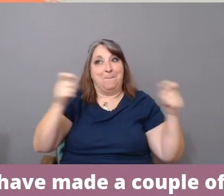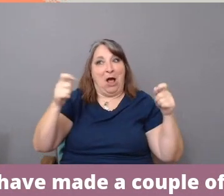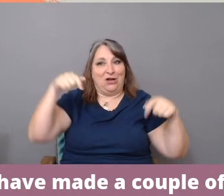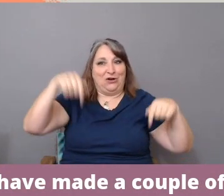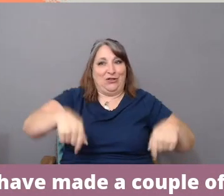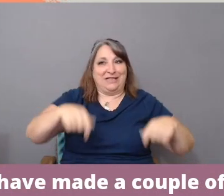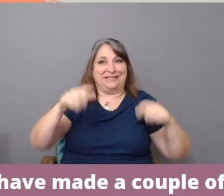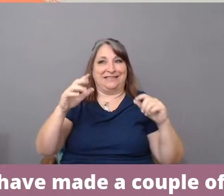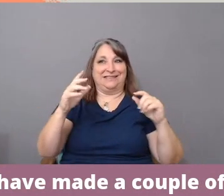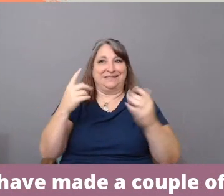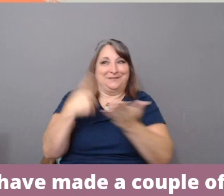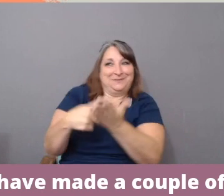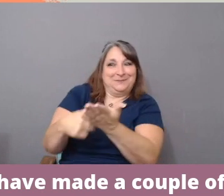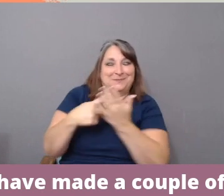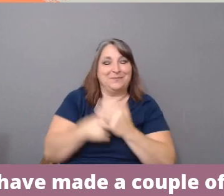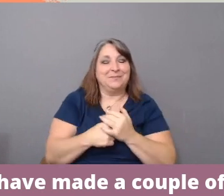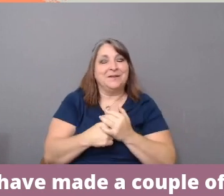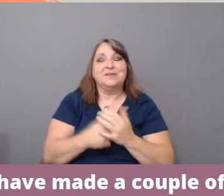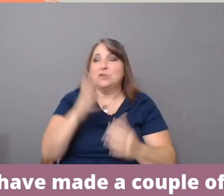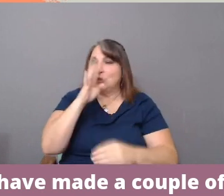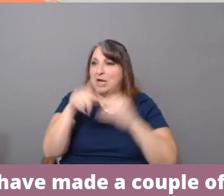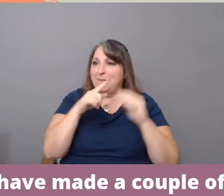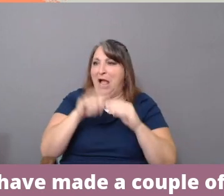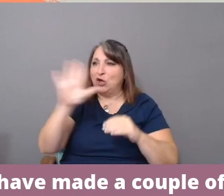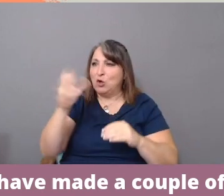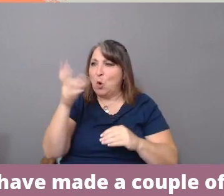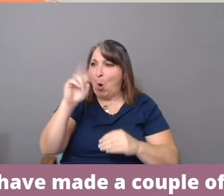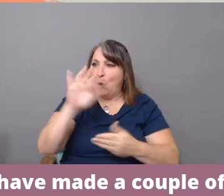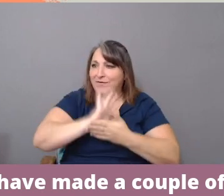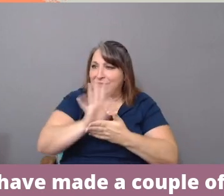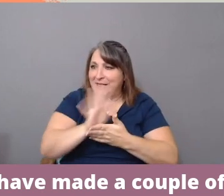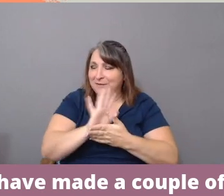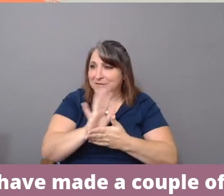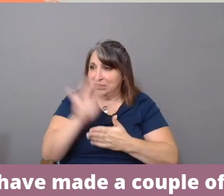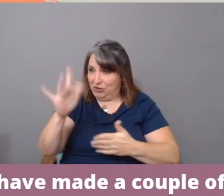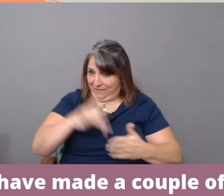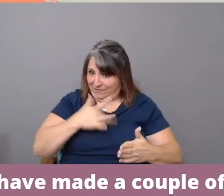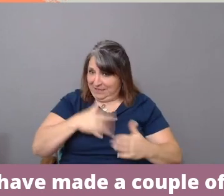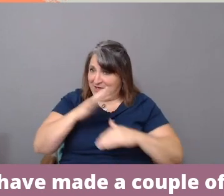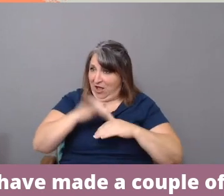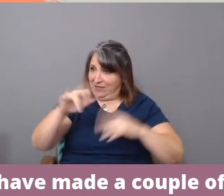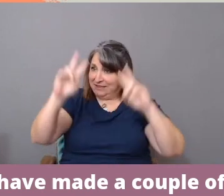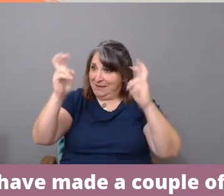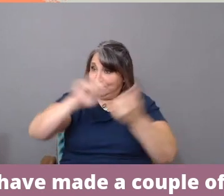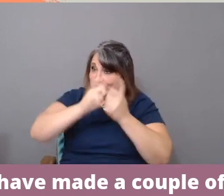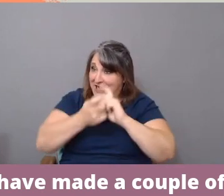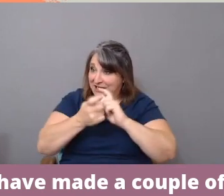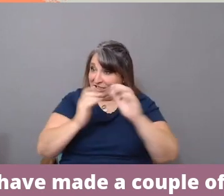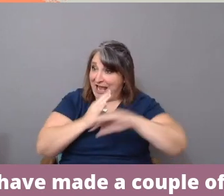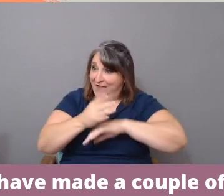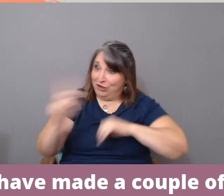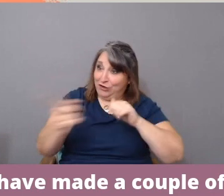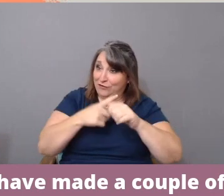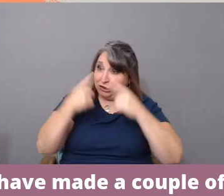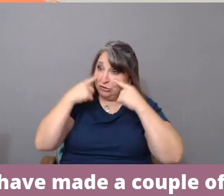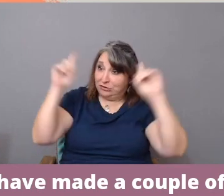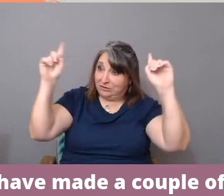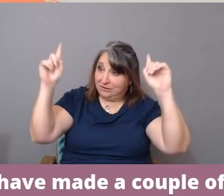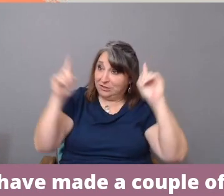So talking about your own films, you know, have your feelings on the subject changed after your first breakthrough? Have you made your voice heard by force